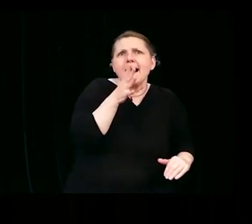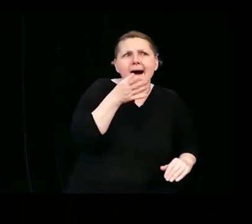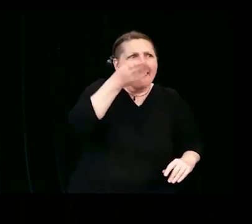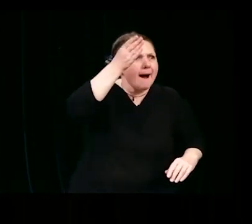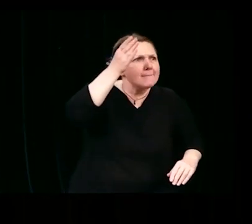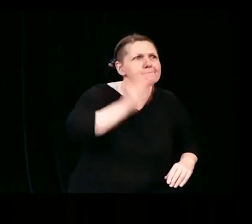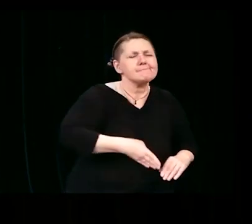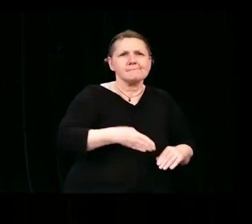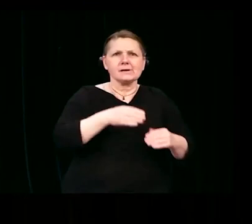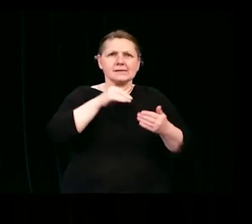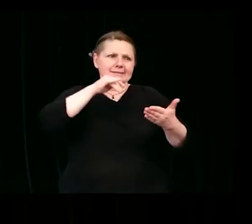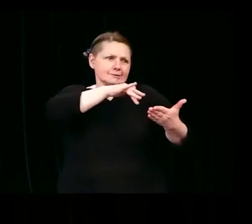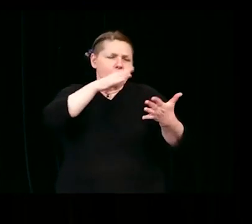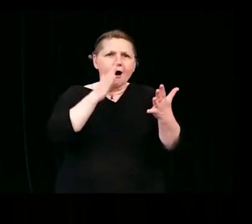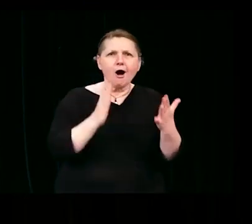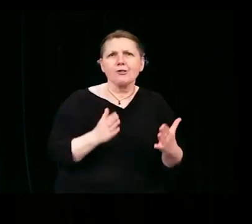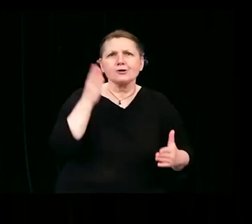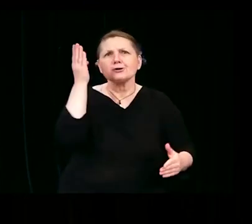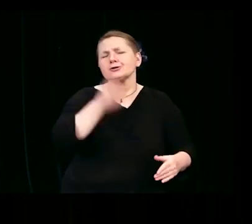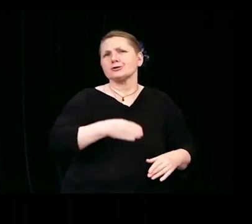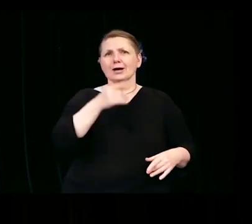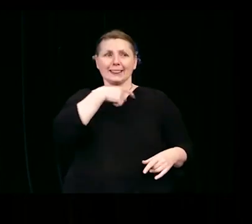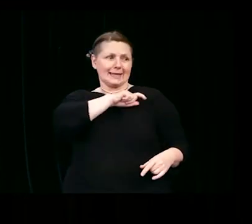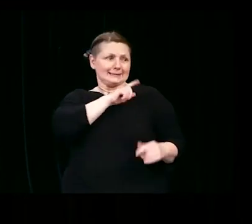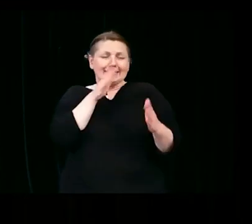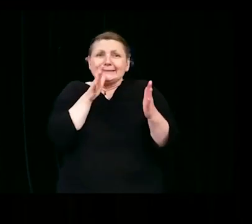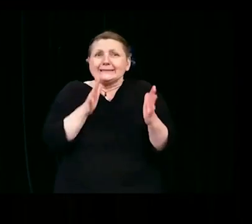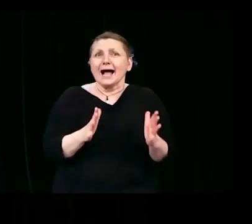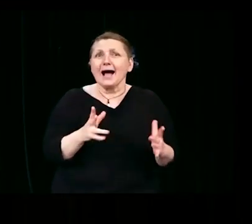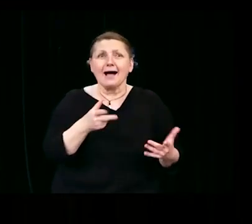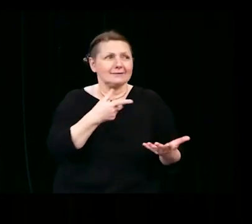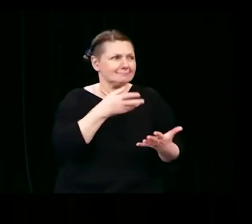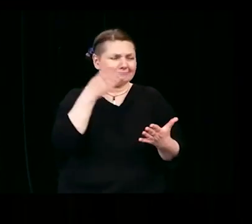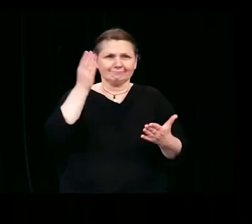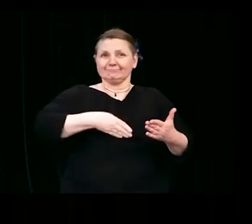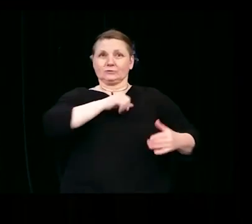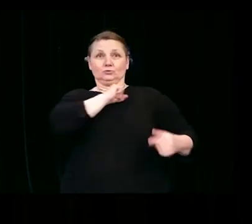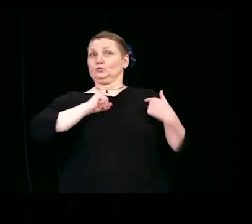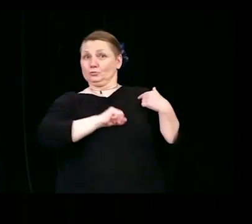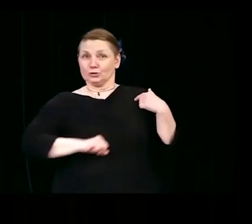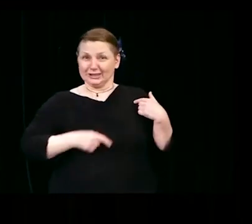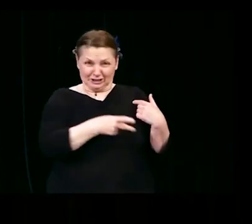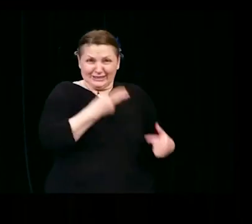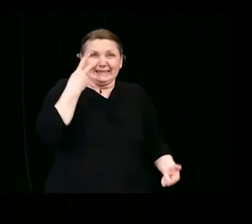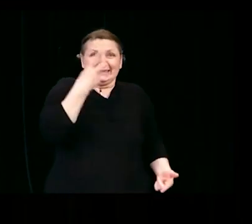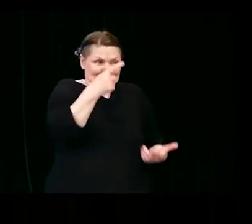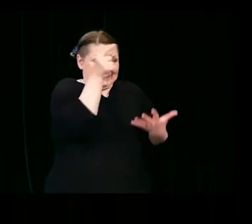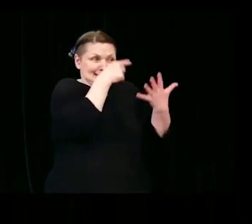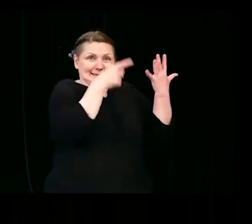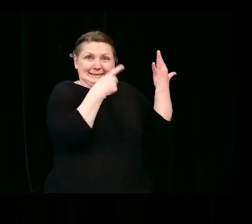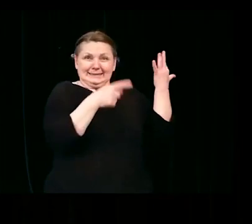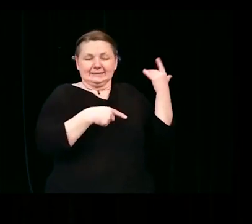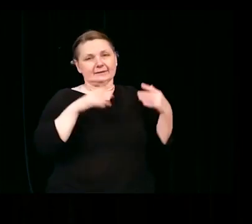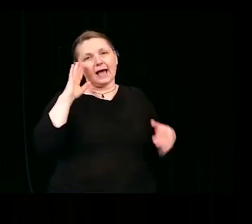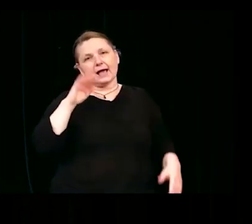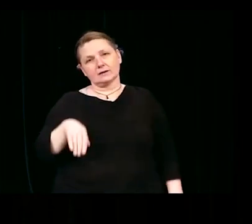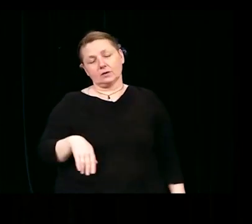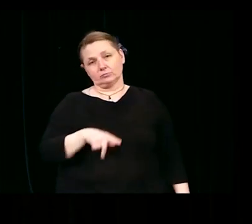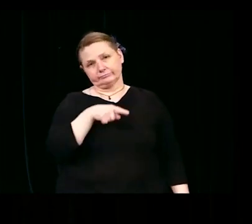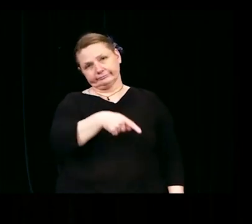#MamaLatina, scholar, activist superhero. I know that's a lot of pressure